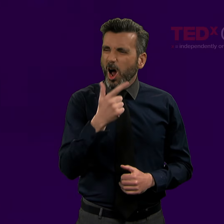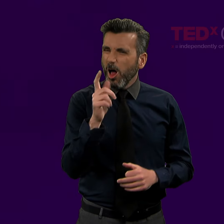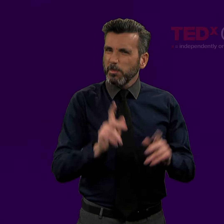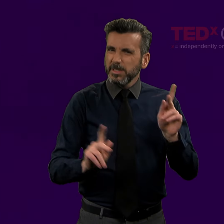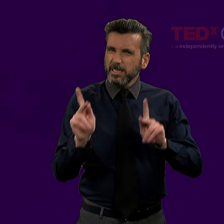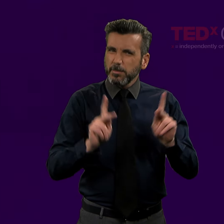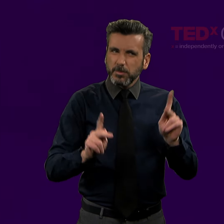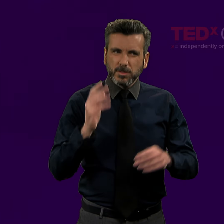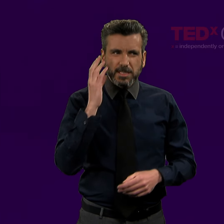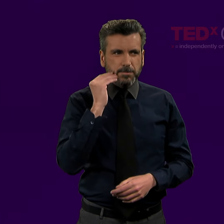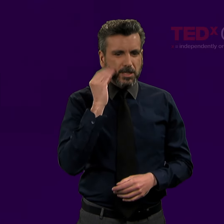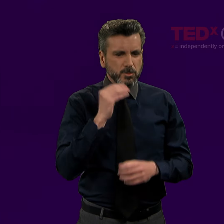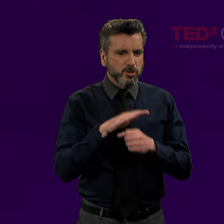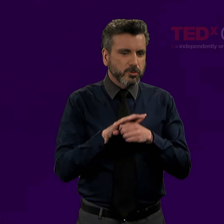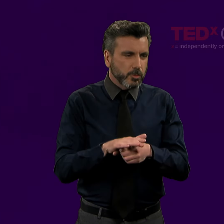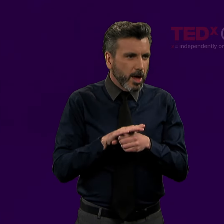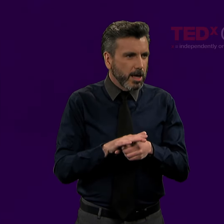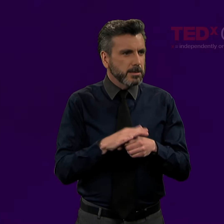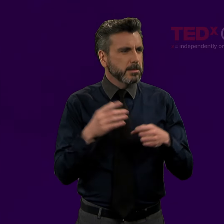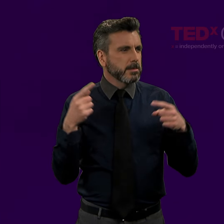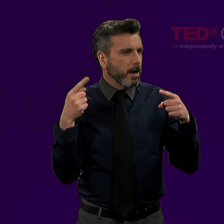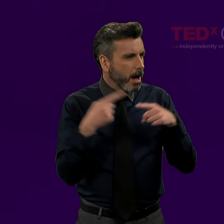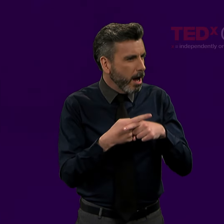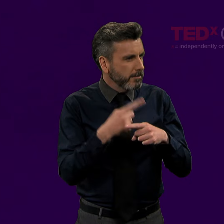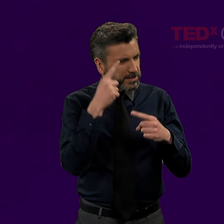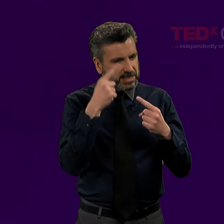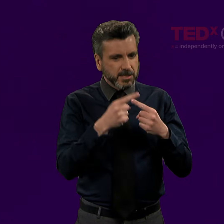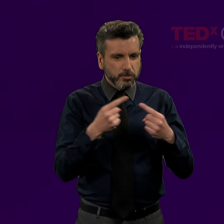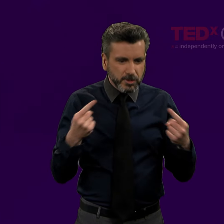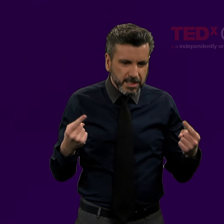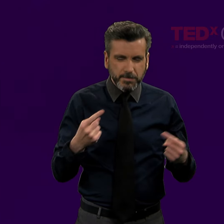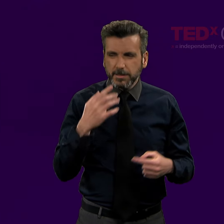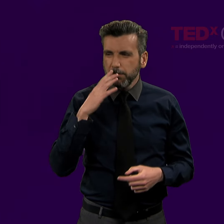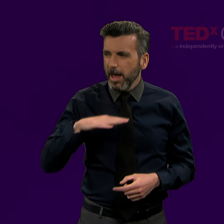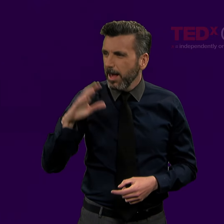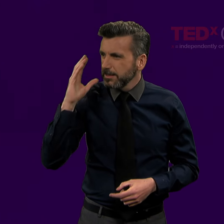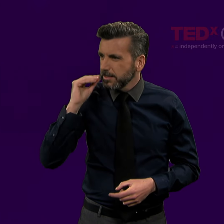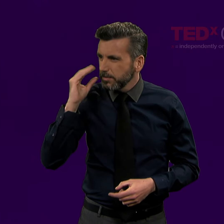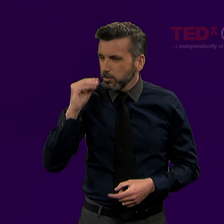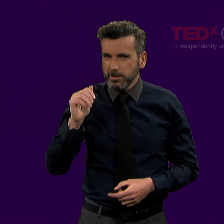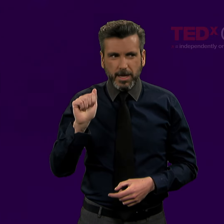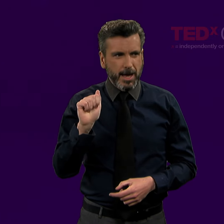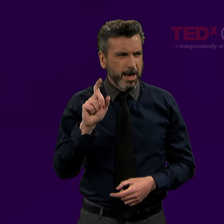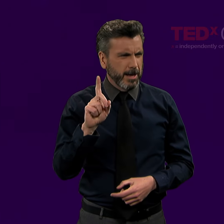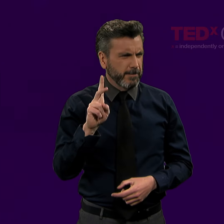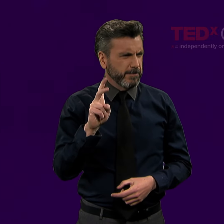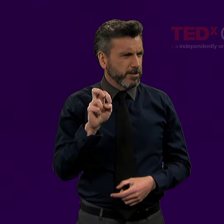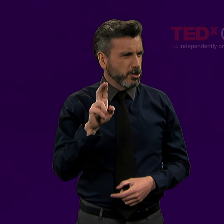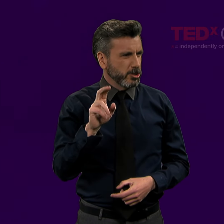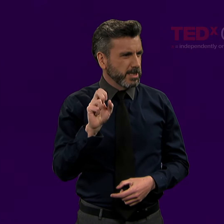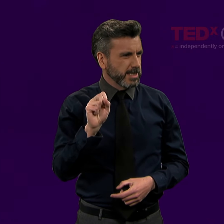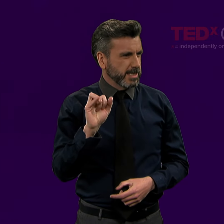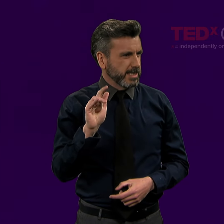Of course, all people experience stress, disagreements, adversities. That's the nature of life.